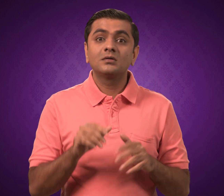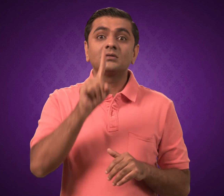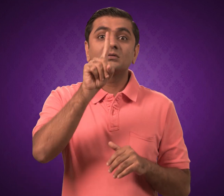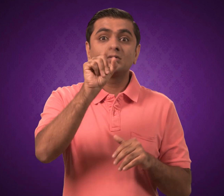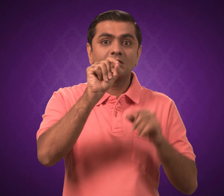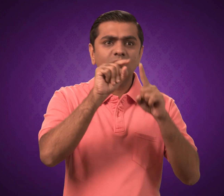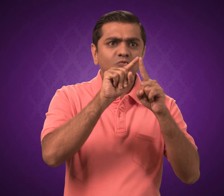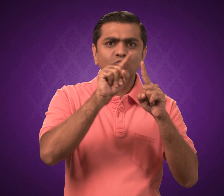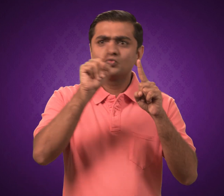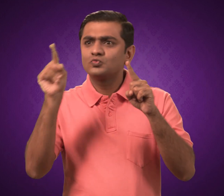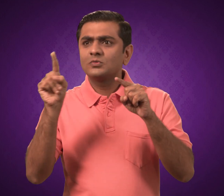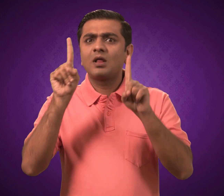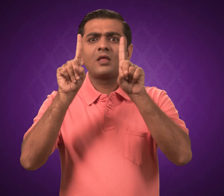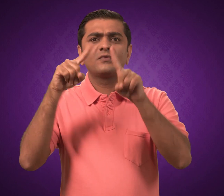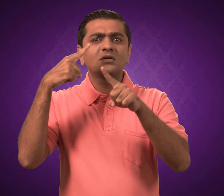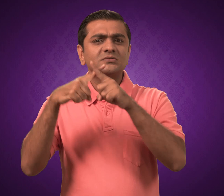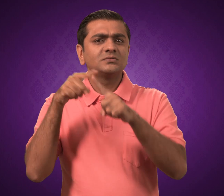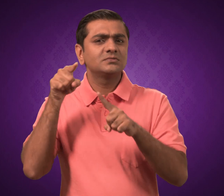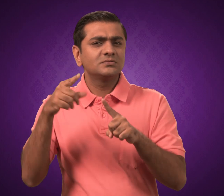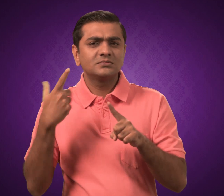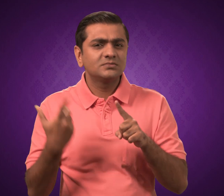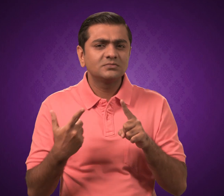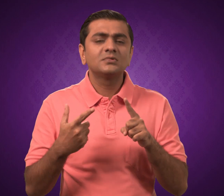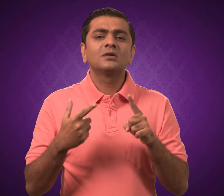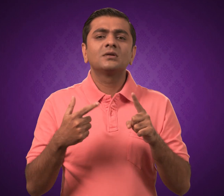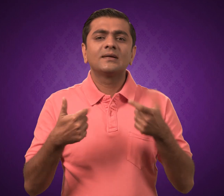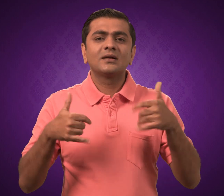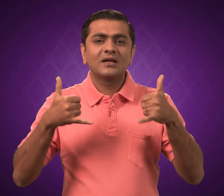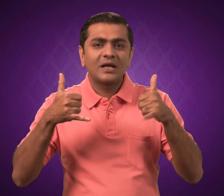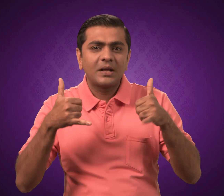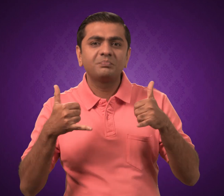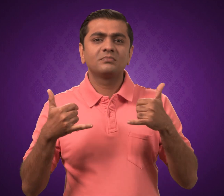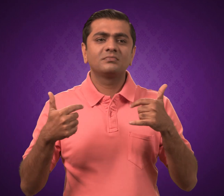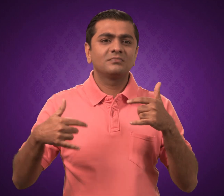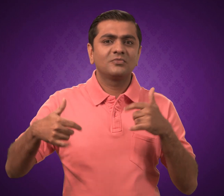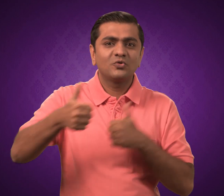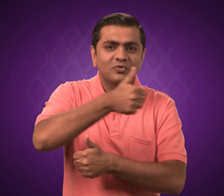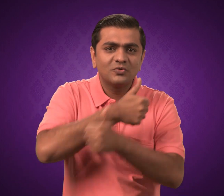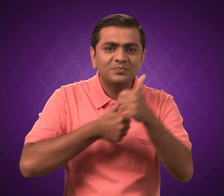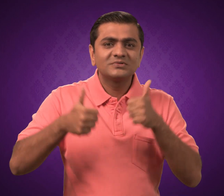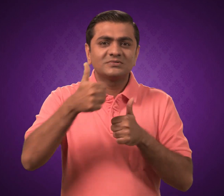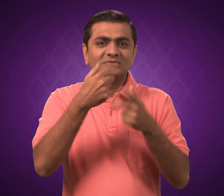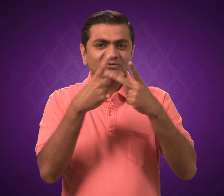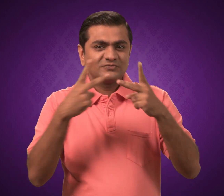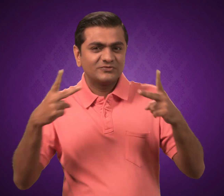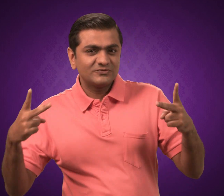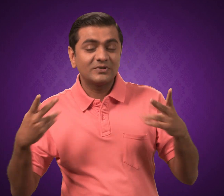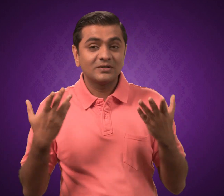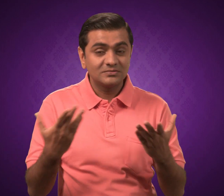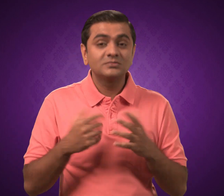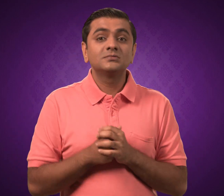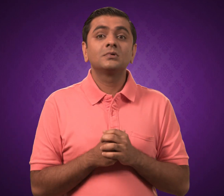From 10:00am to 11:30am games and competitions will be held.